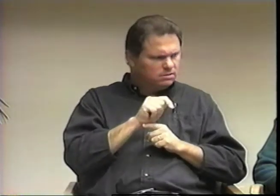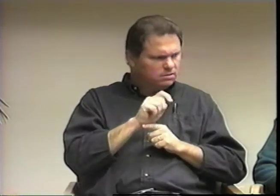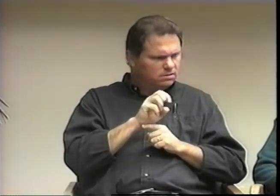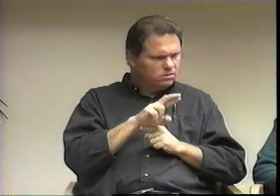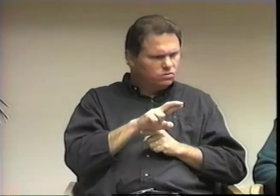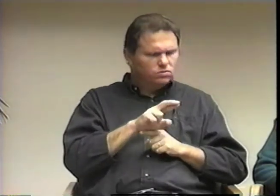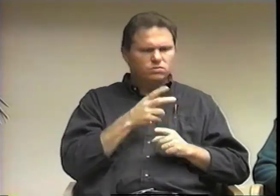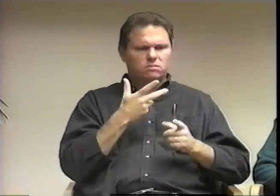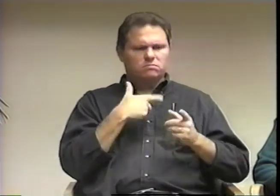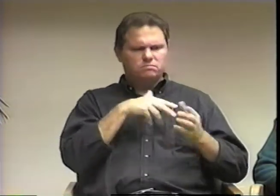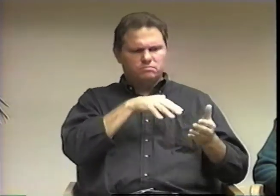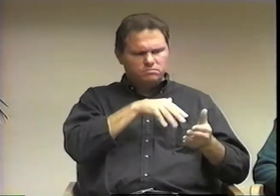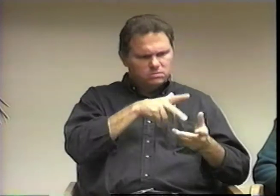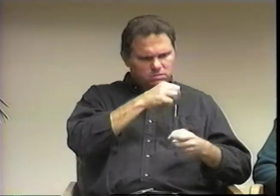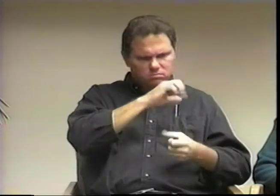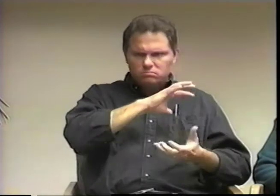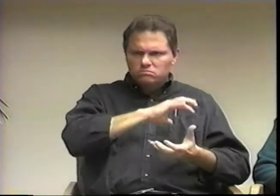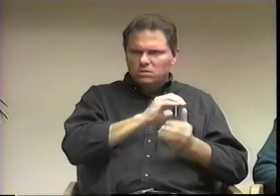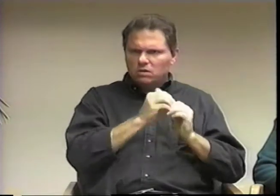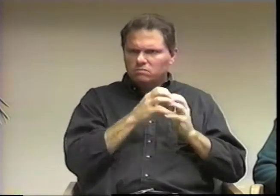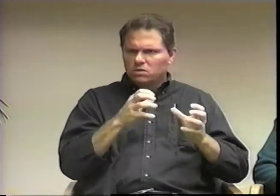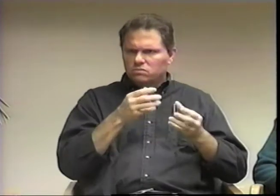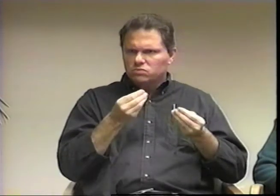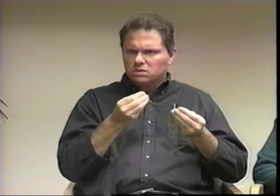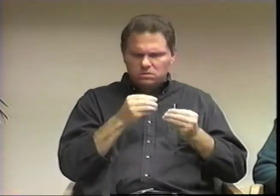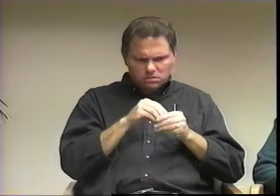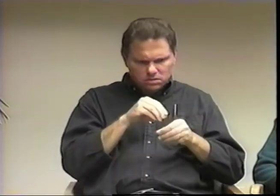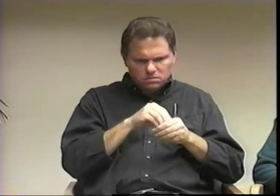that will keep the road hard